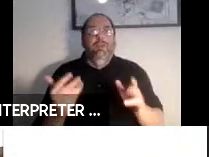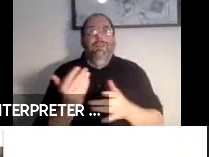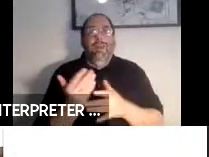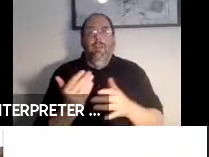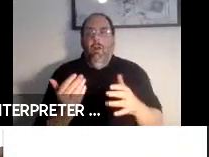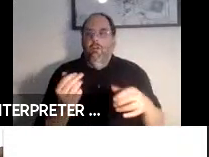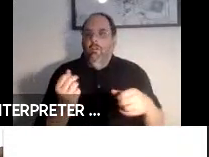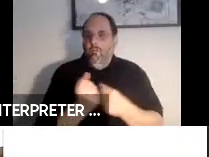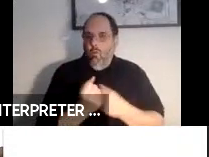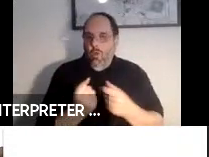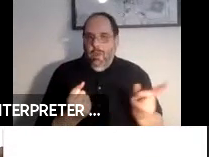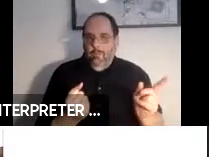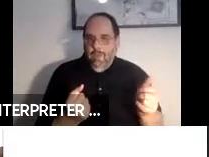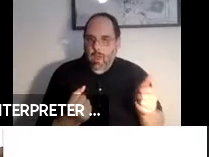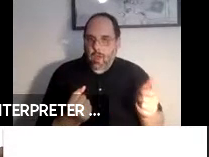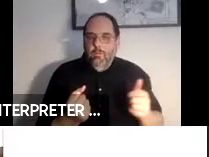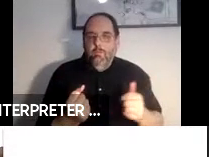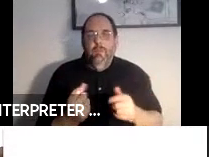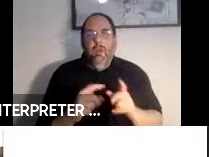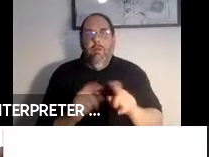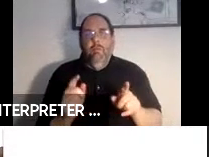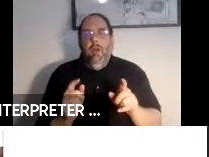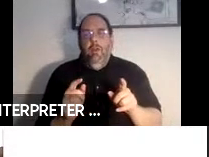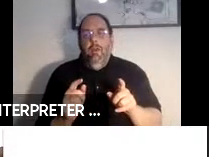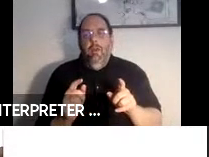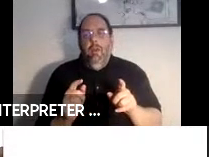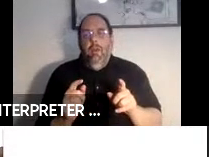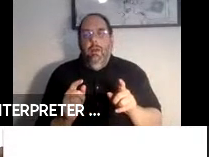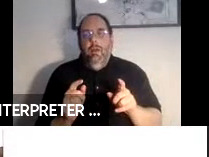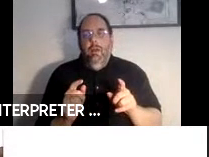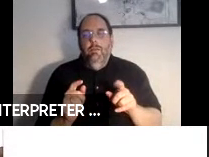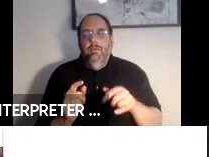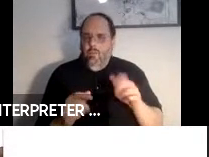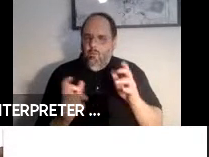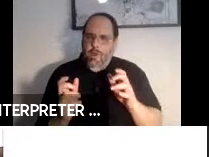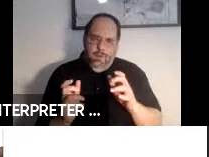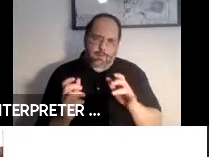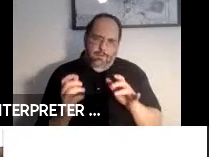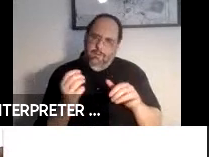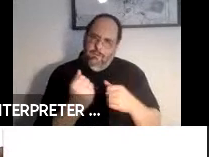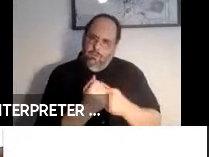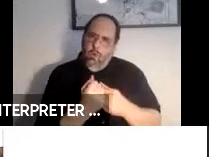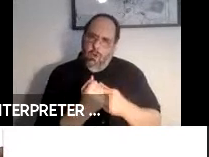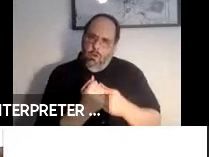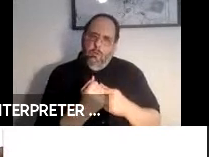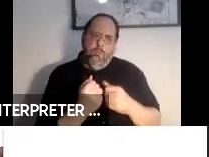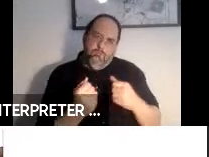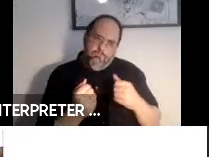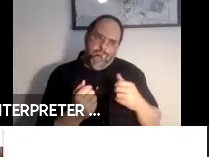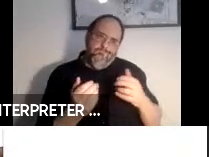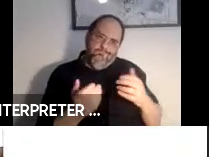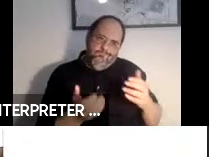the next slide. But you still want to kind of support getting to the spot in a safe and